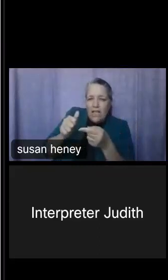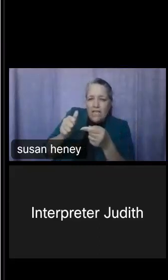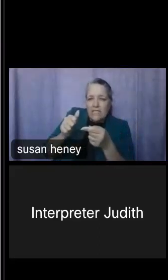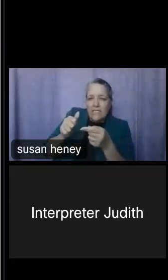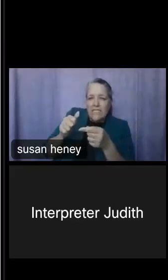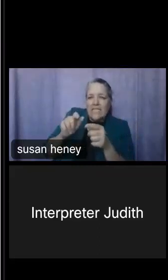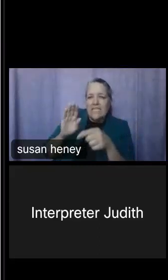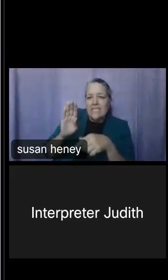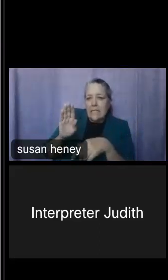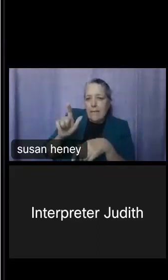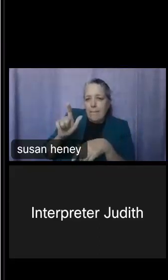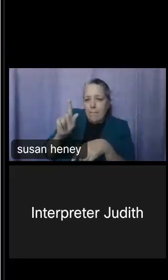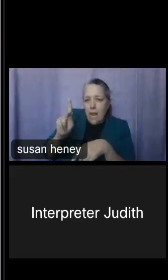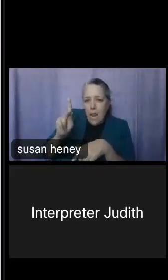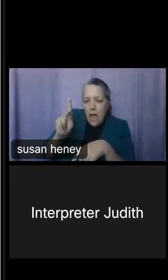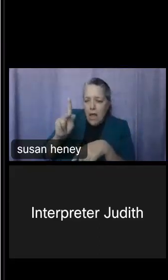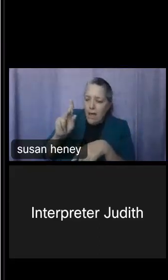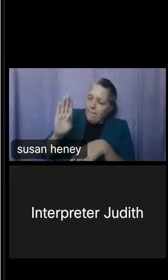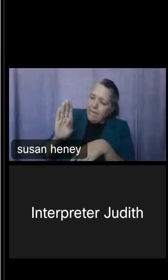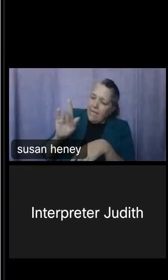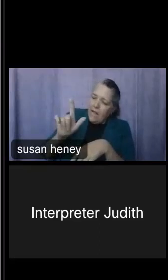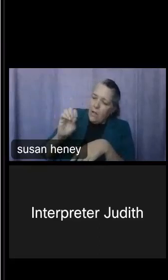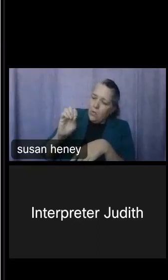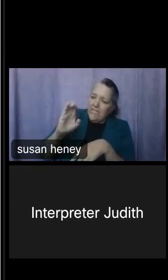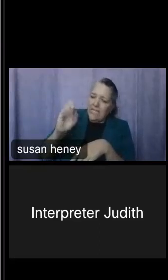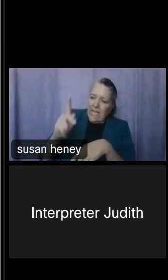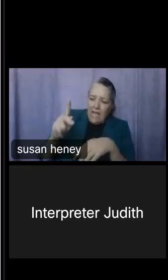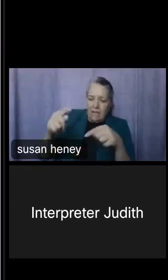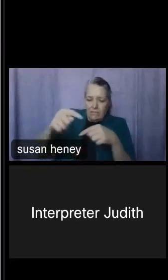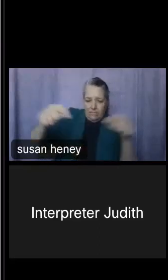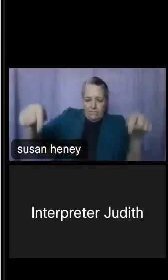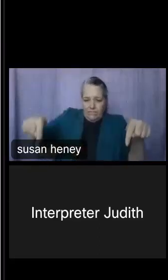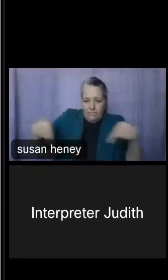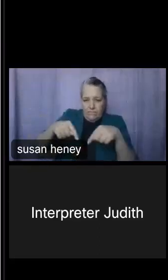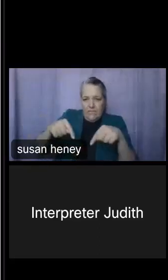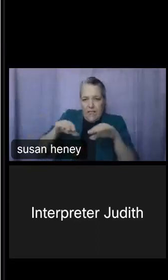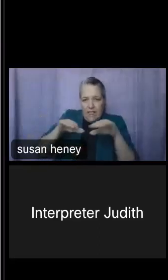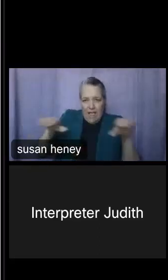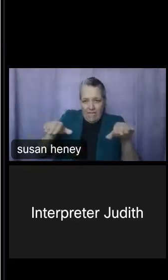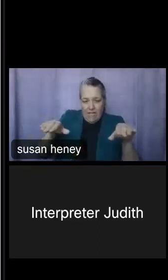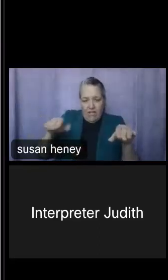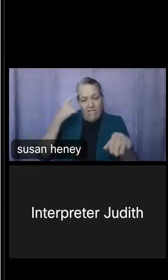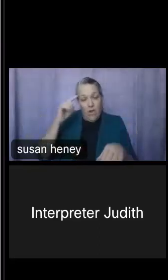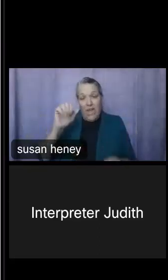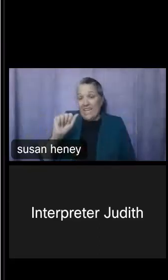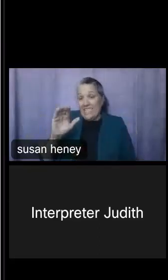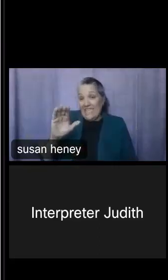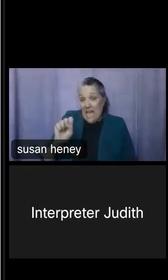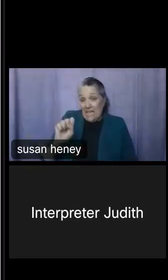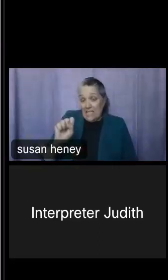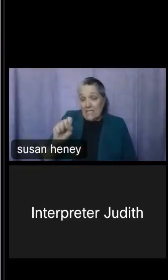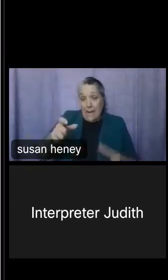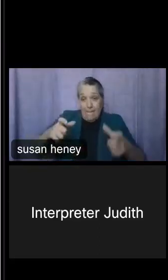level, but just note that for the American Community Survey, the block level is not available.